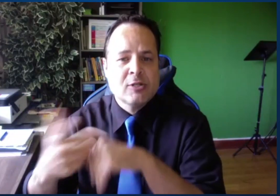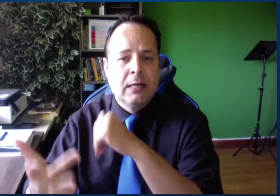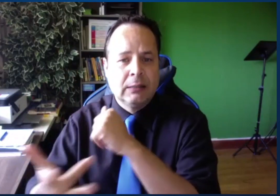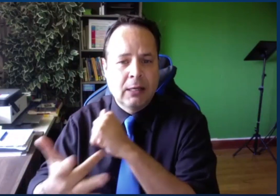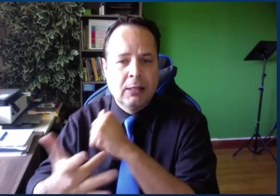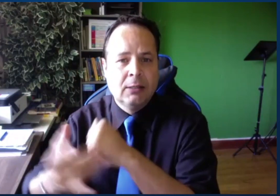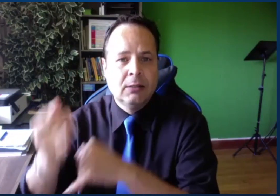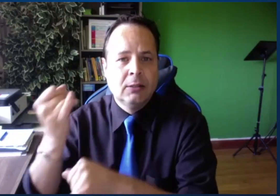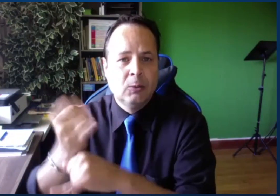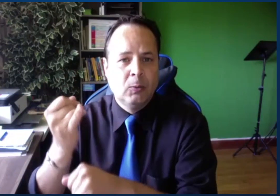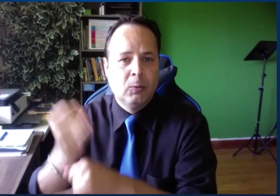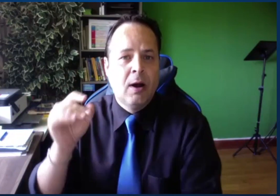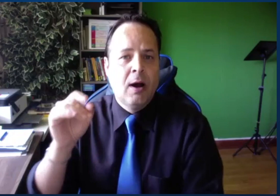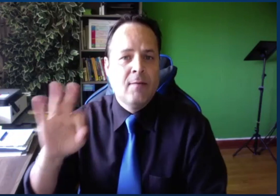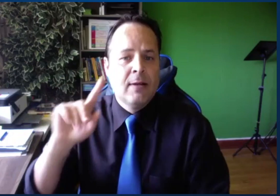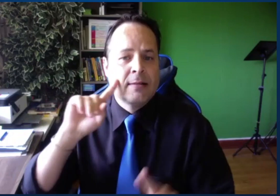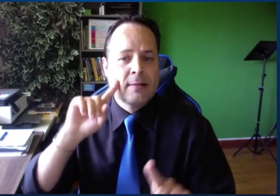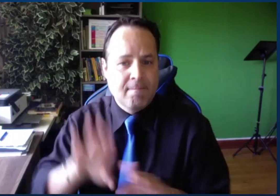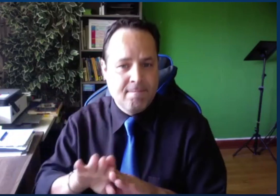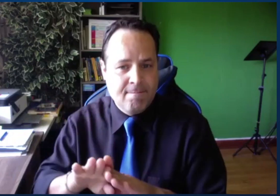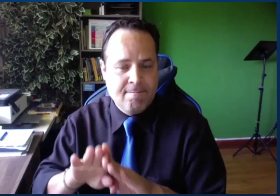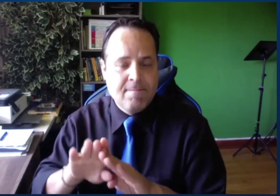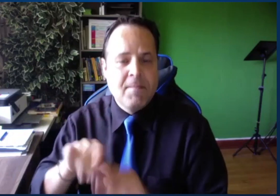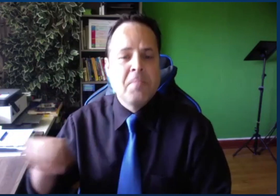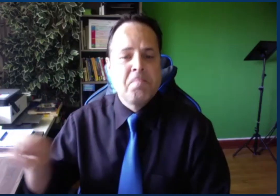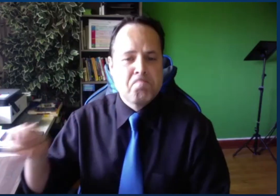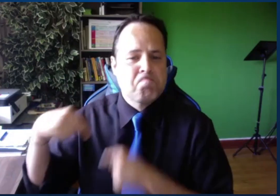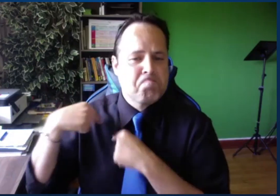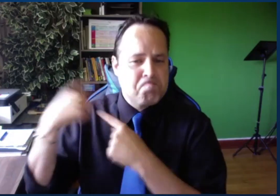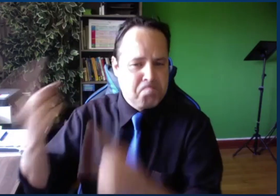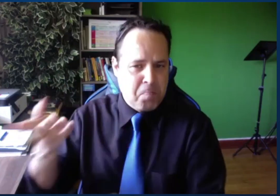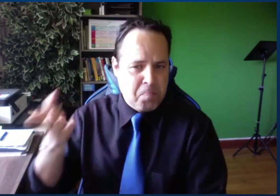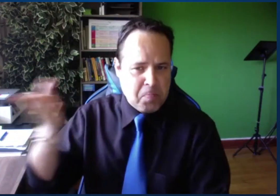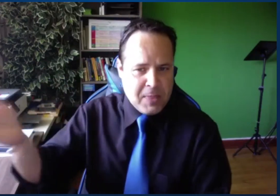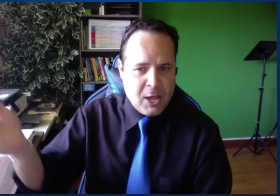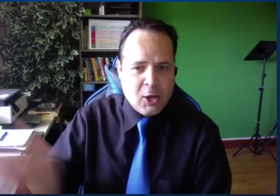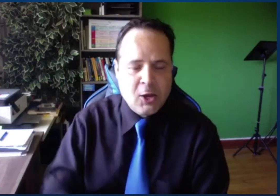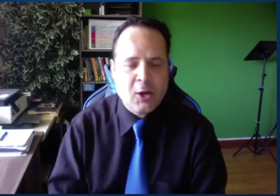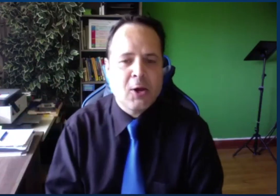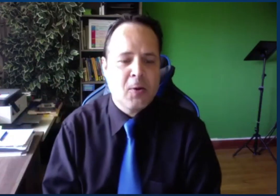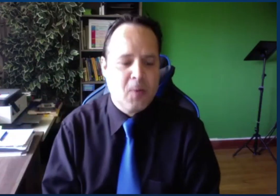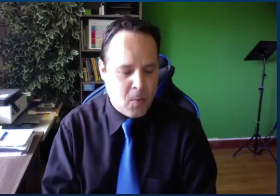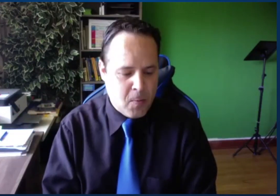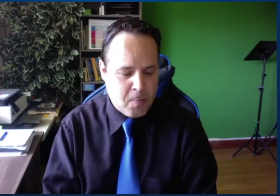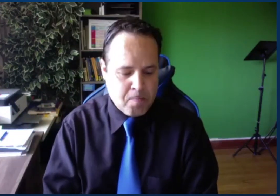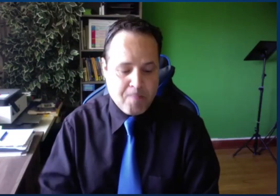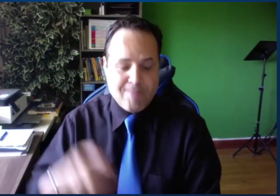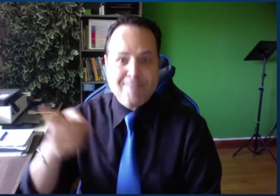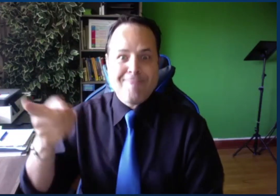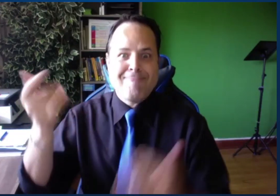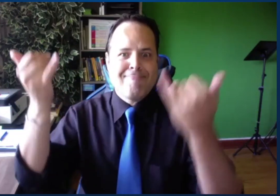and hard of hearing education program, master's program in deaf education.